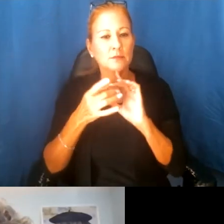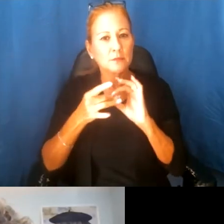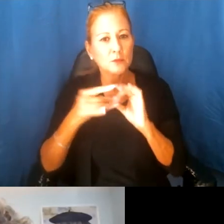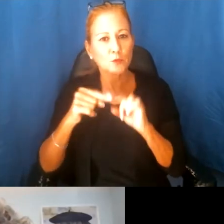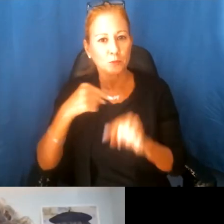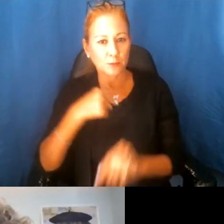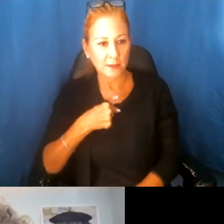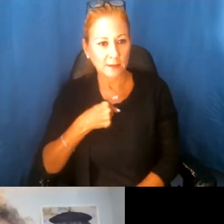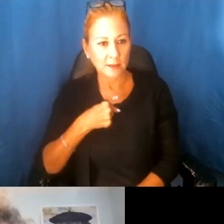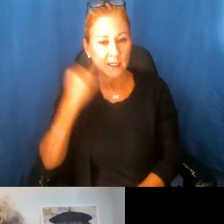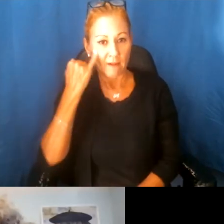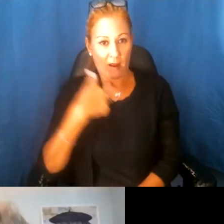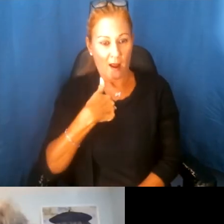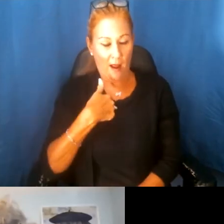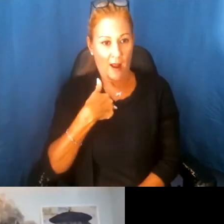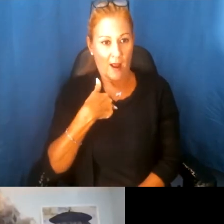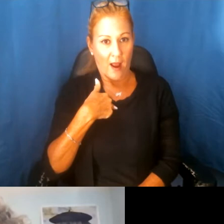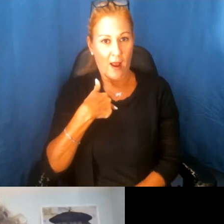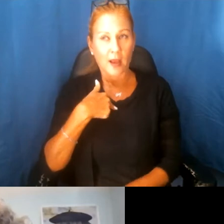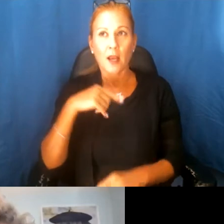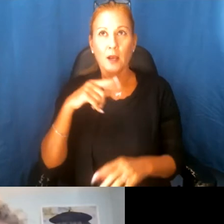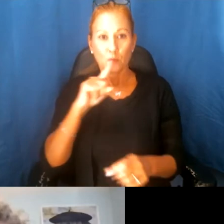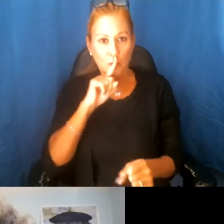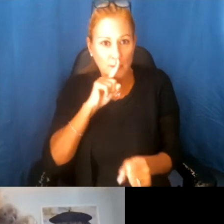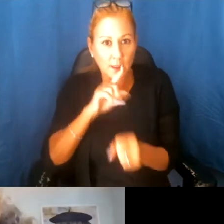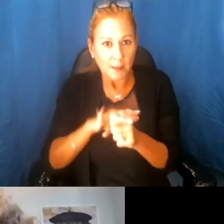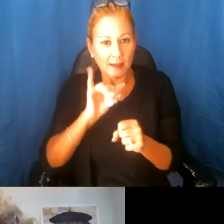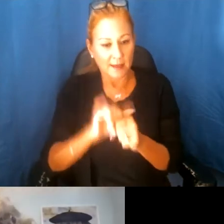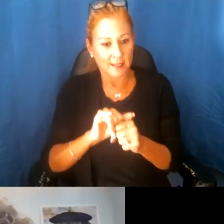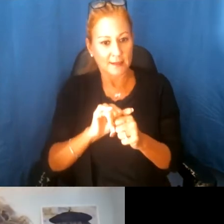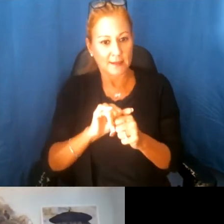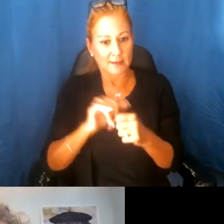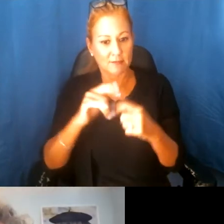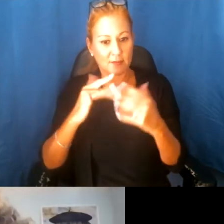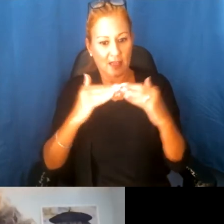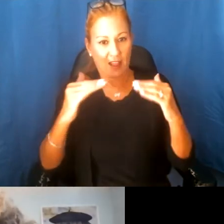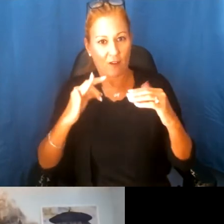that if I were to commit to this kind of level of community engagement,